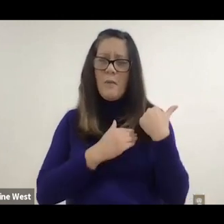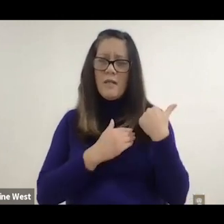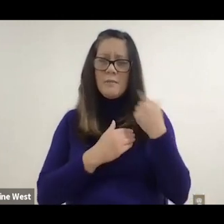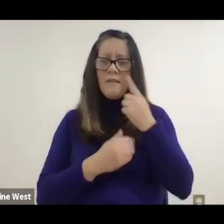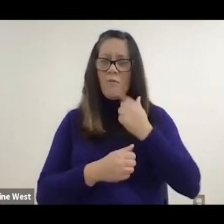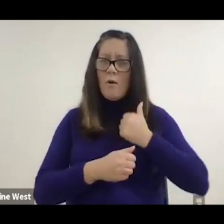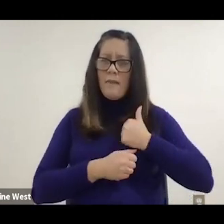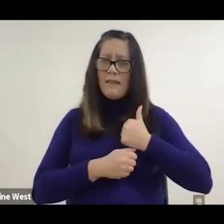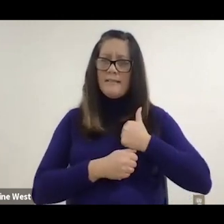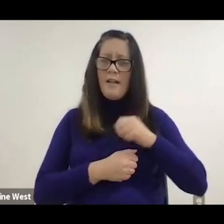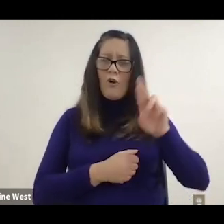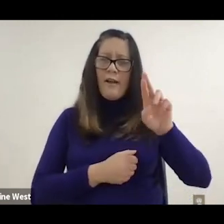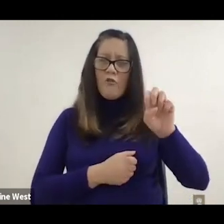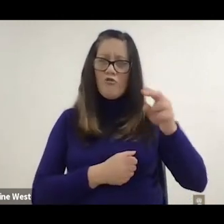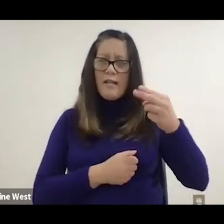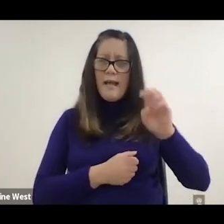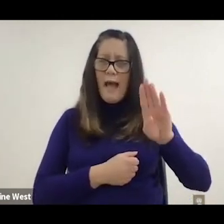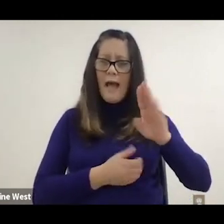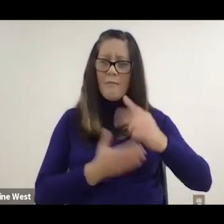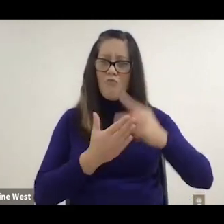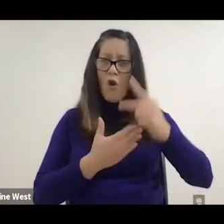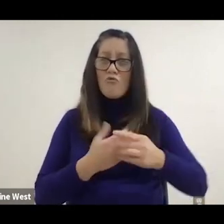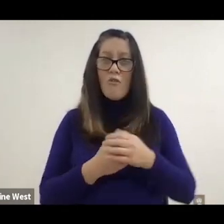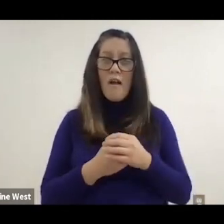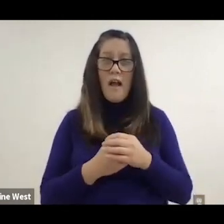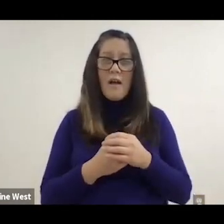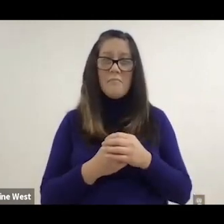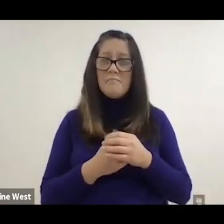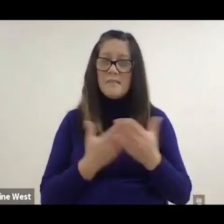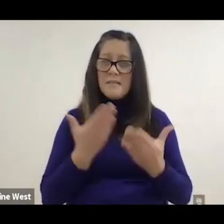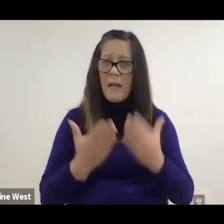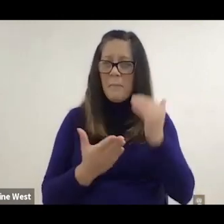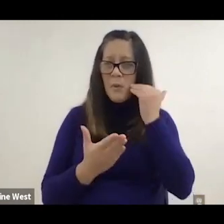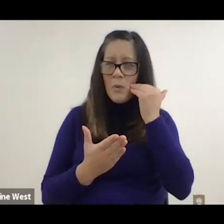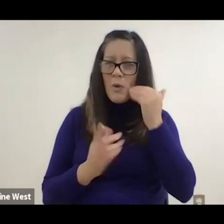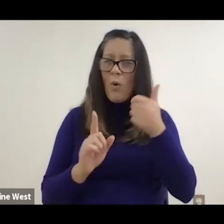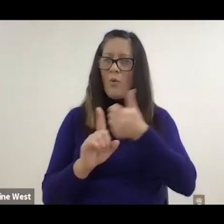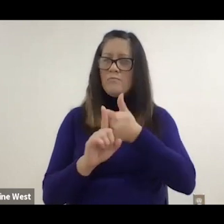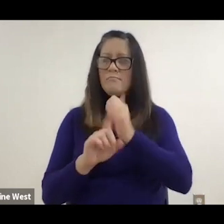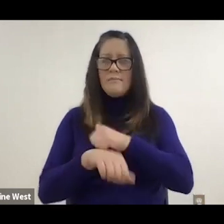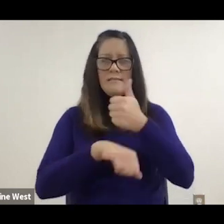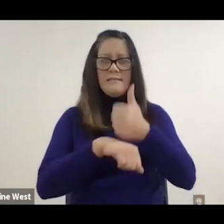programs and he might know him. He created the Rusk Institute in New York,